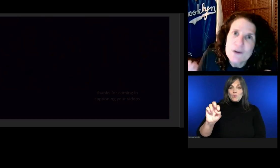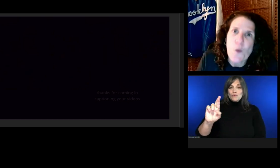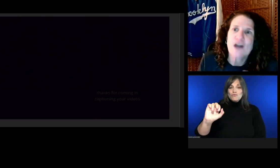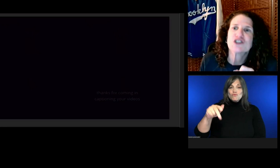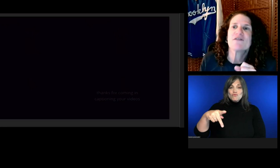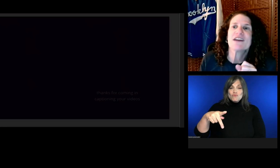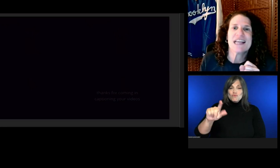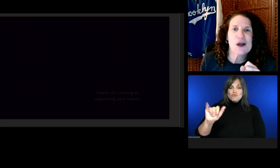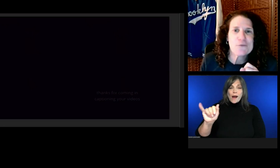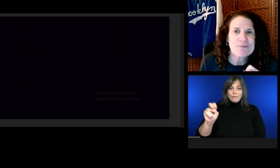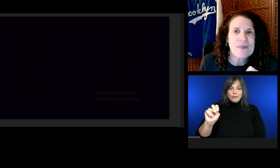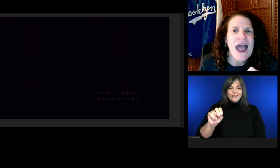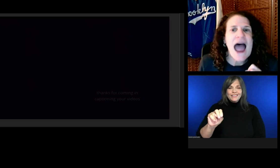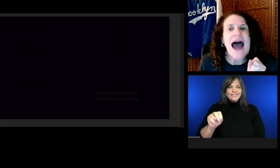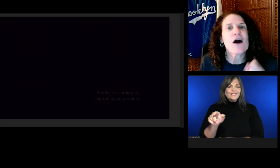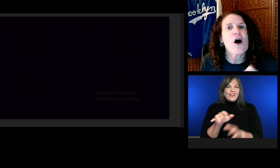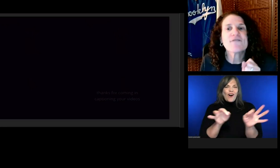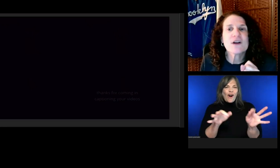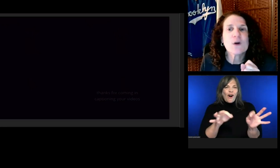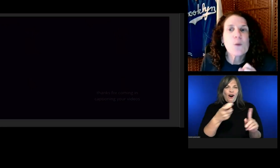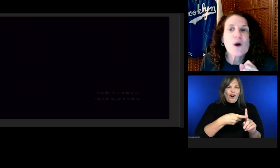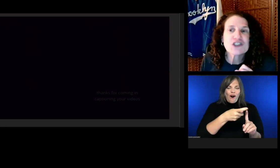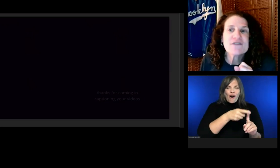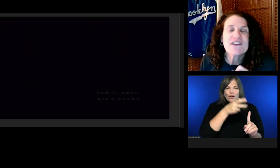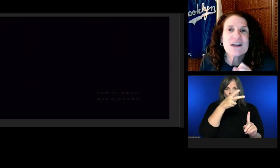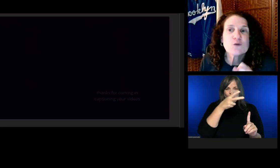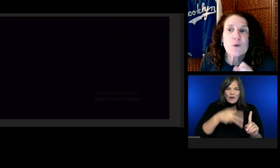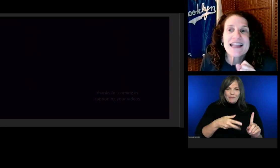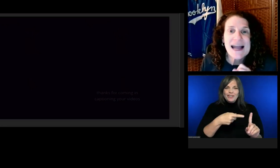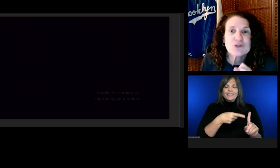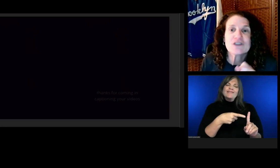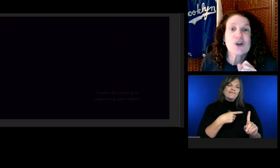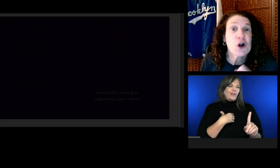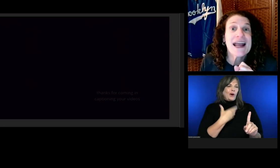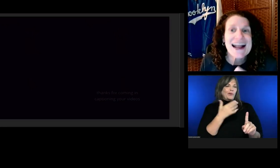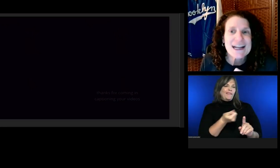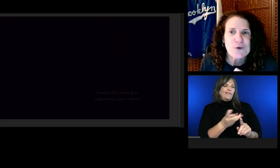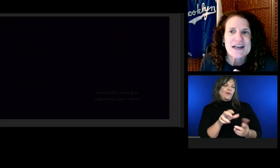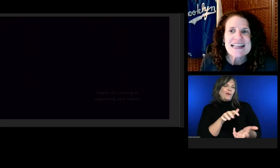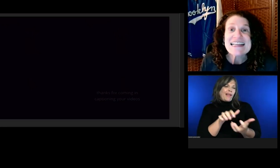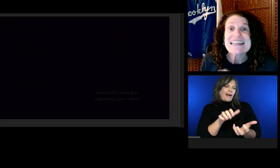to watch the video. I often quit watching videos when the captions aren't accurate.